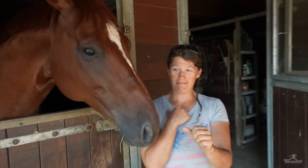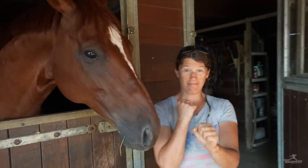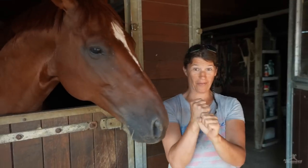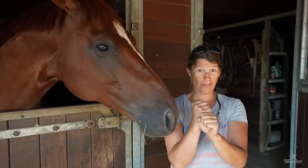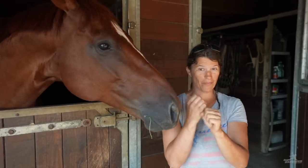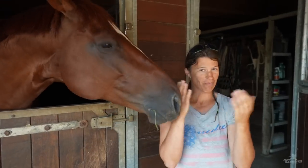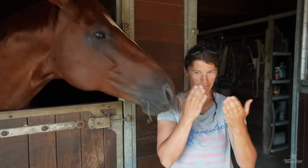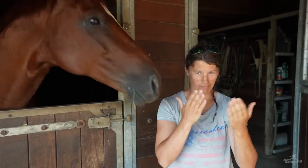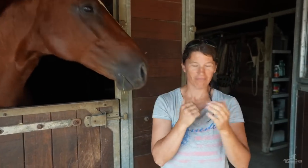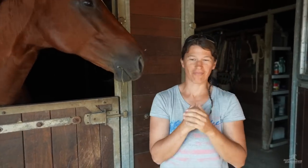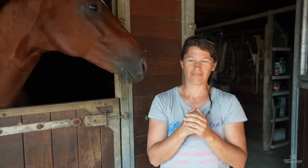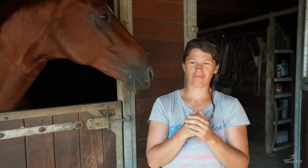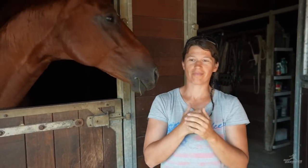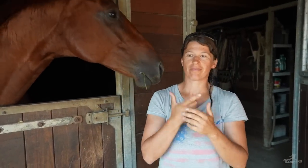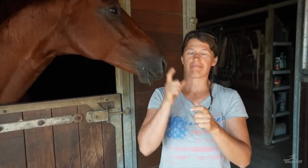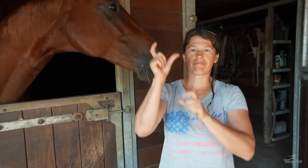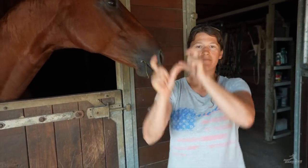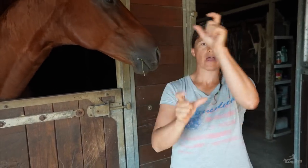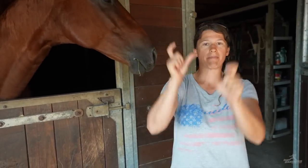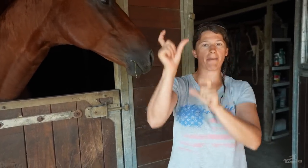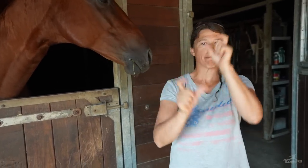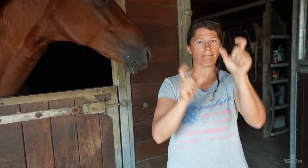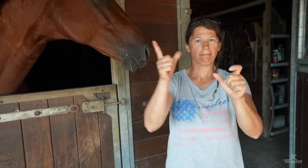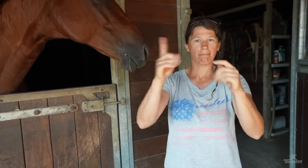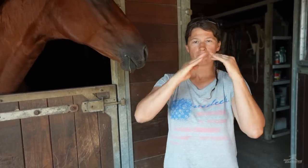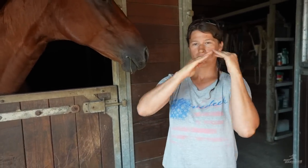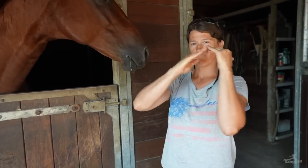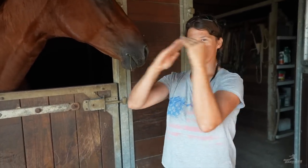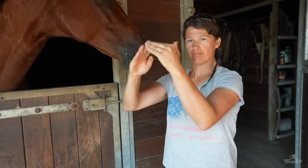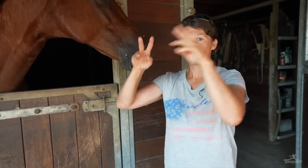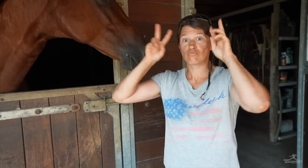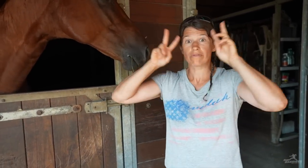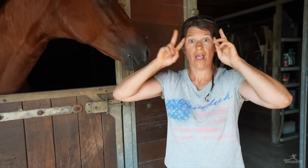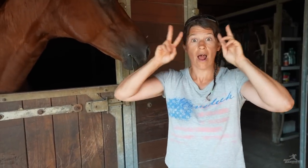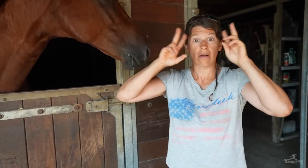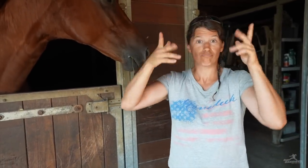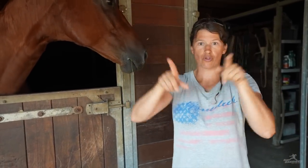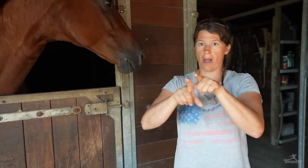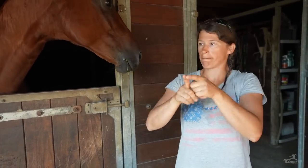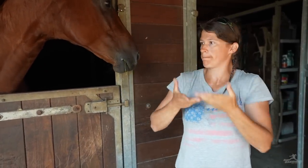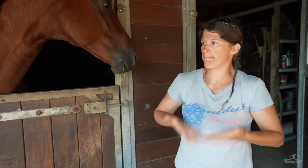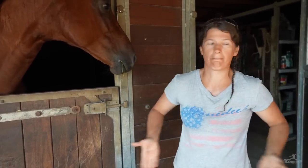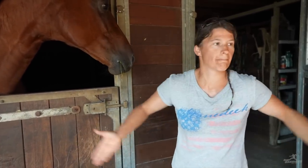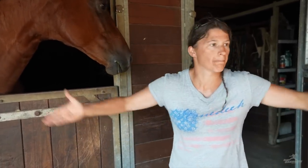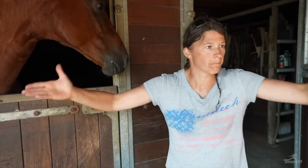My line of work is boarding horses for people.